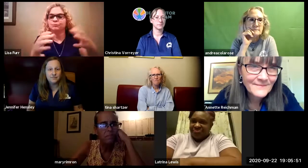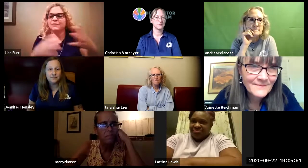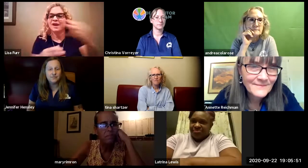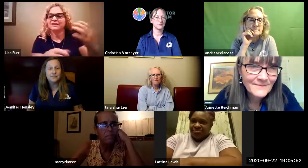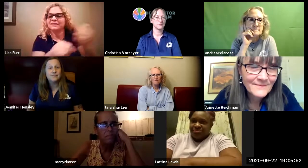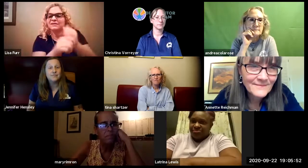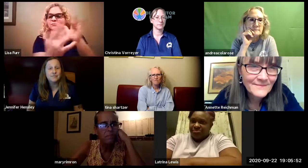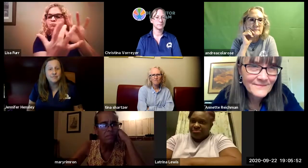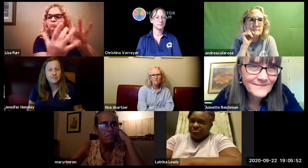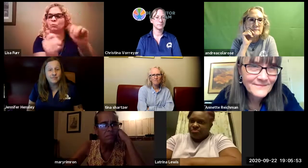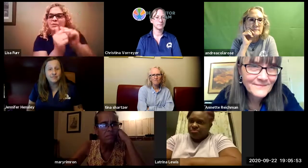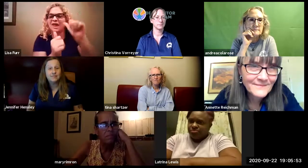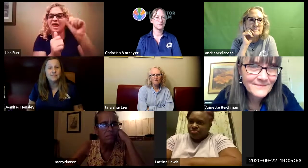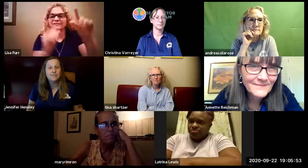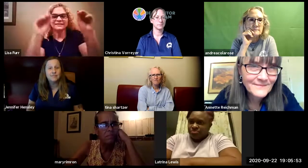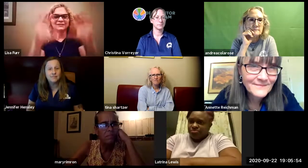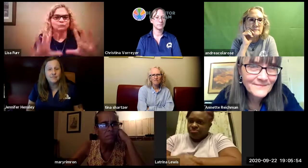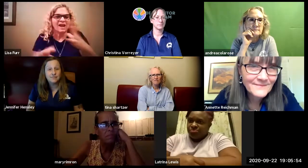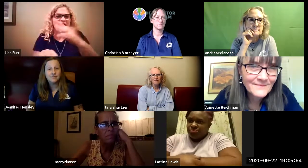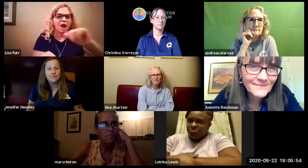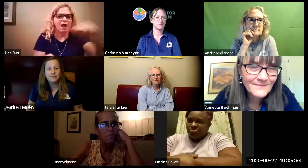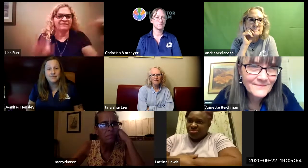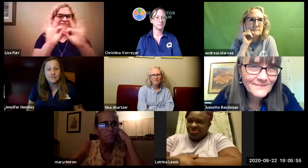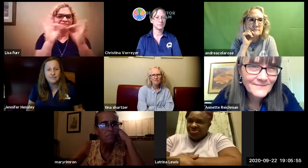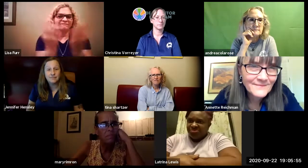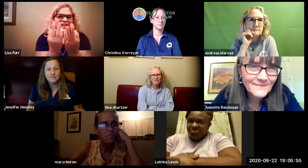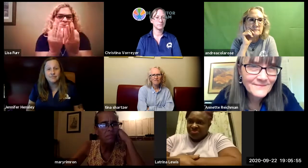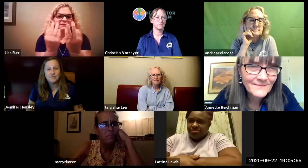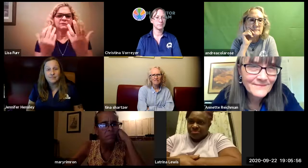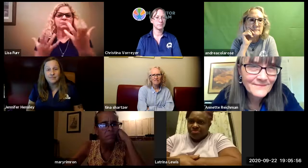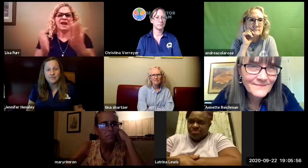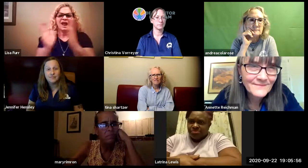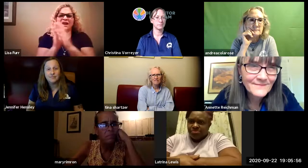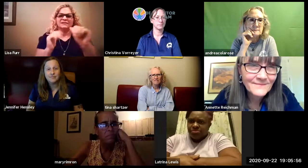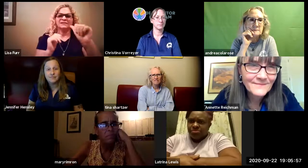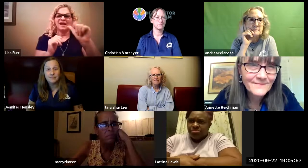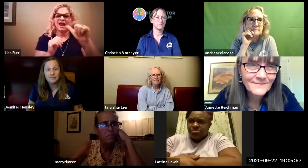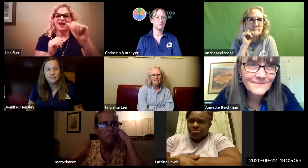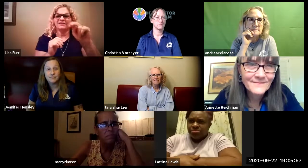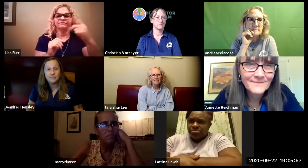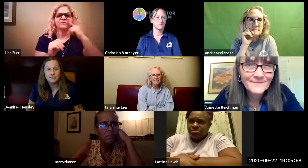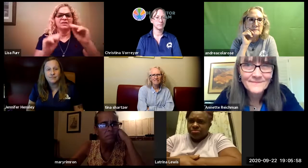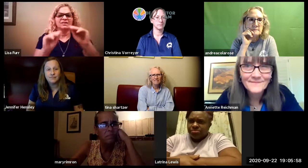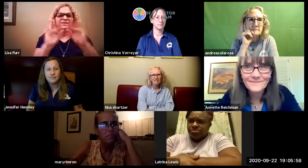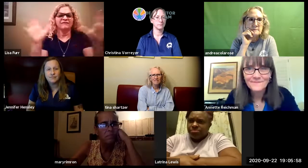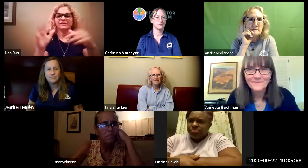in the family huddle as well as um get in touch with the asl teachers